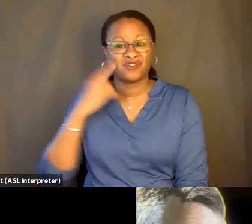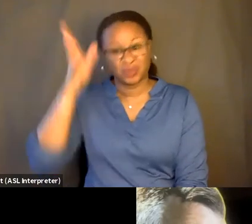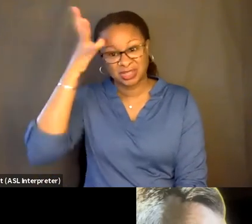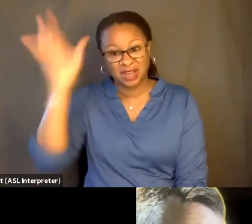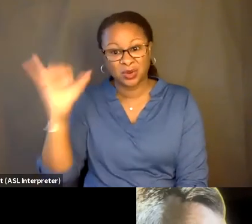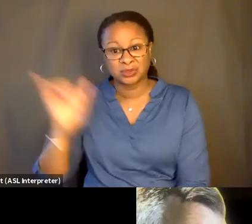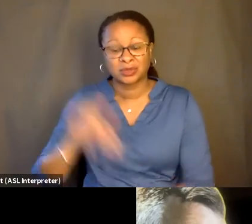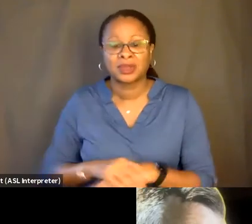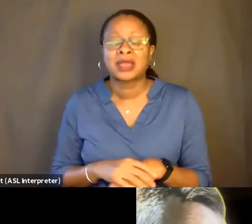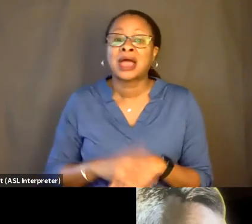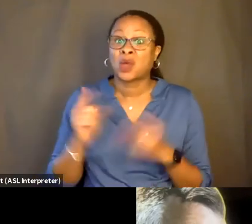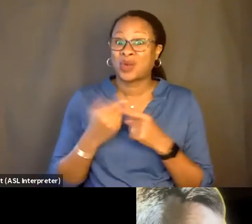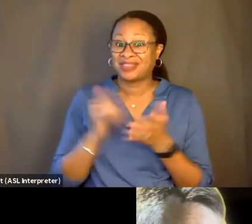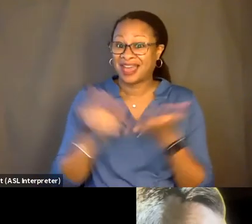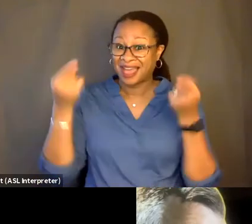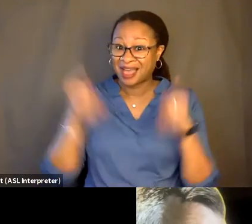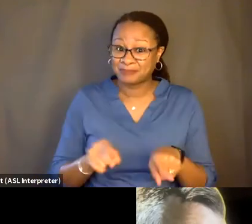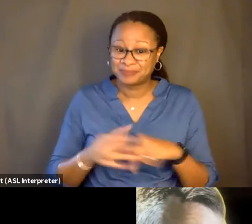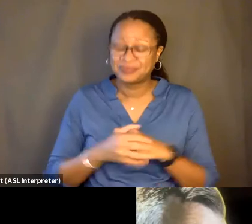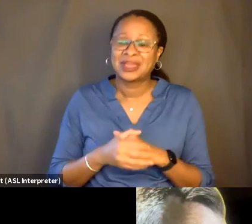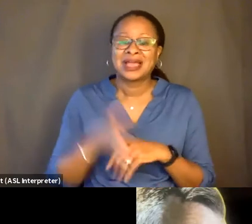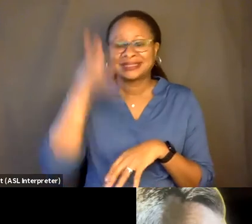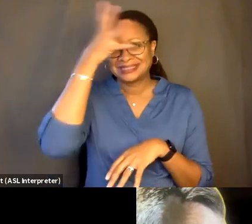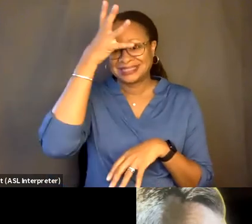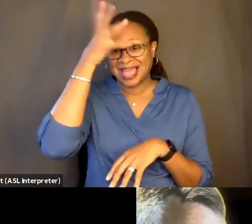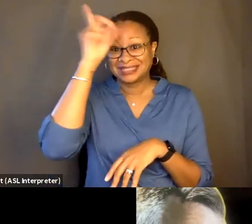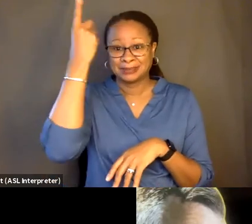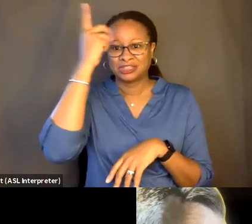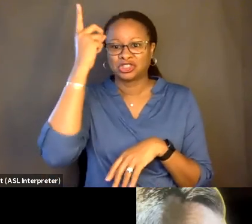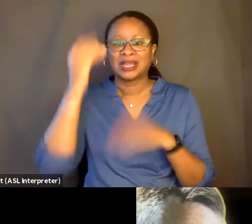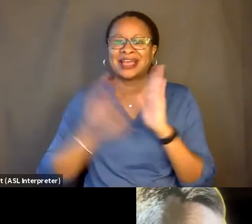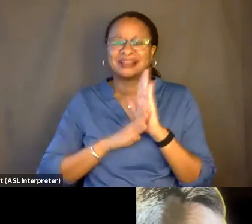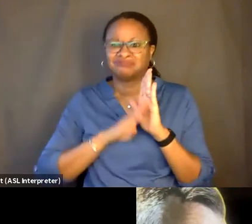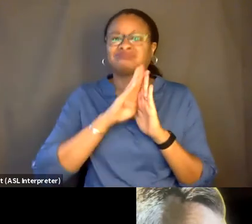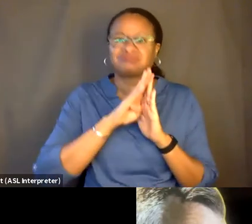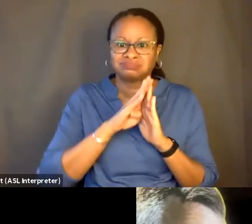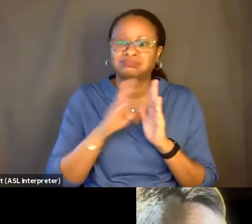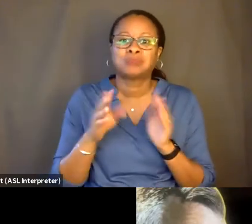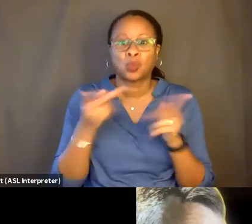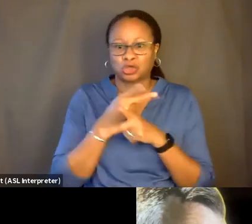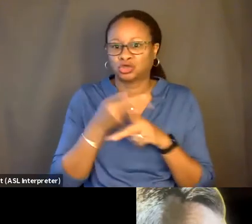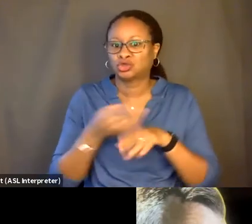by the time that happened, dad's dementia had advanced. So I-- honestly, we had big plans.